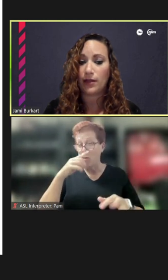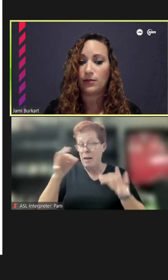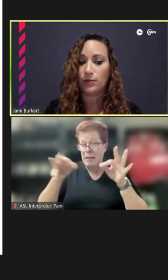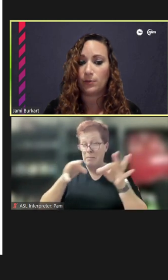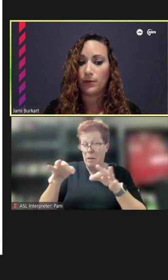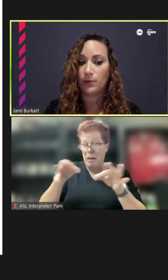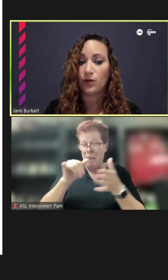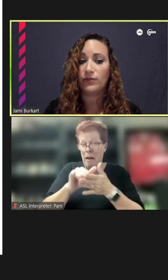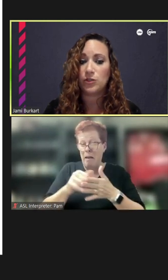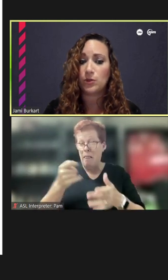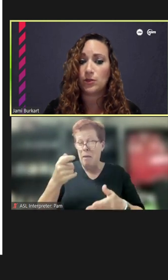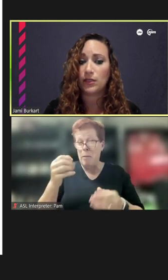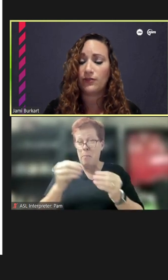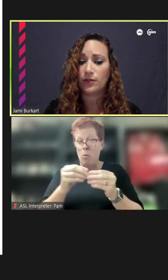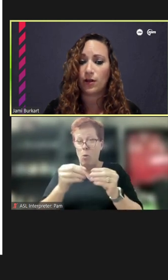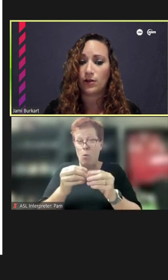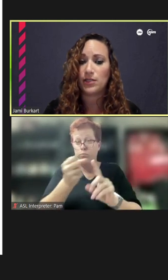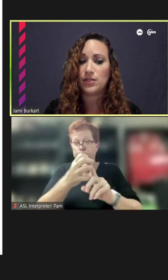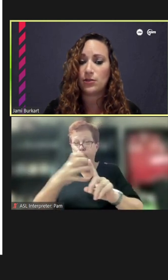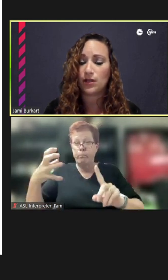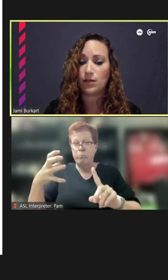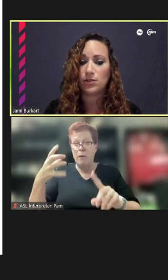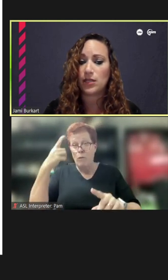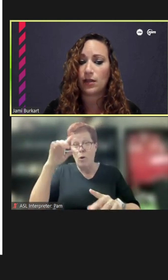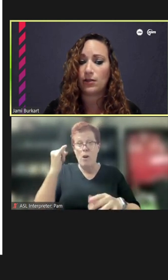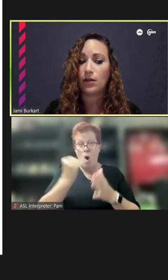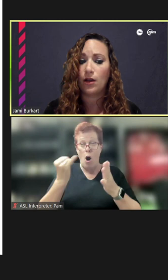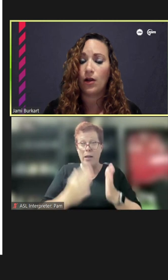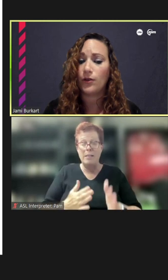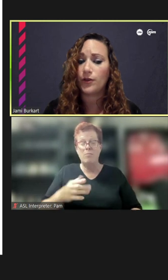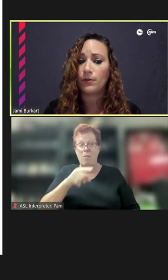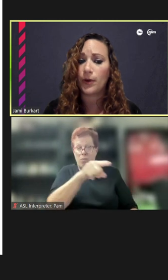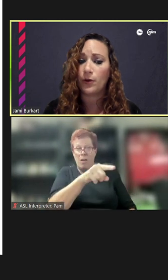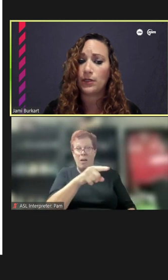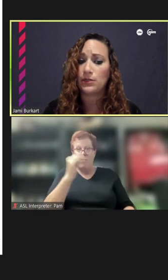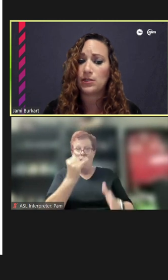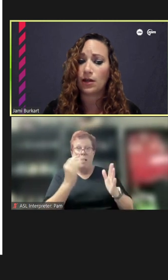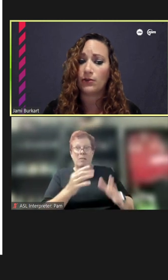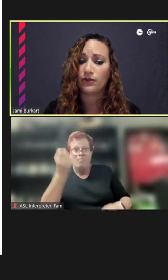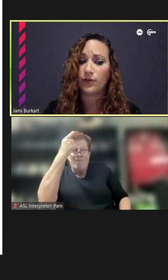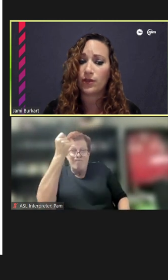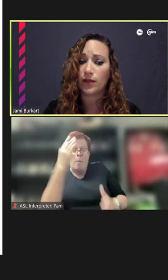that a little bit more visually for the artist so they understand all the components of the